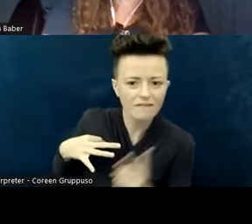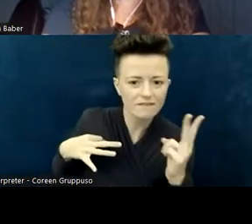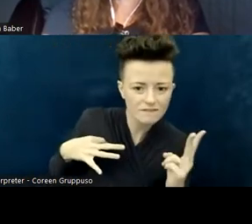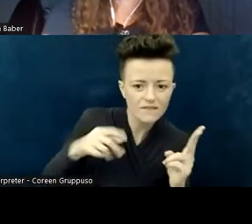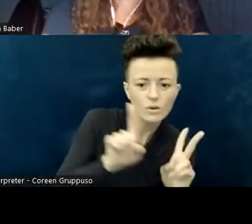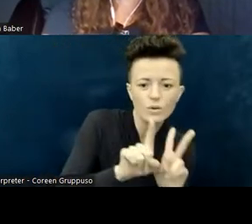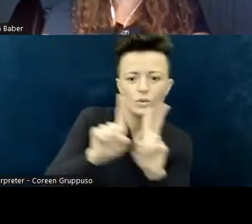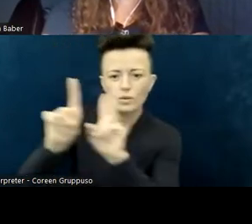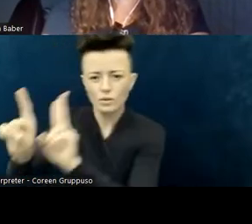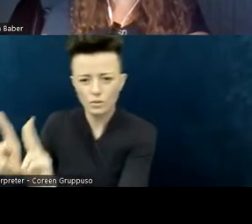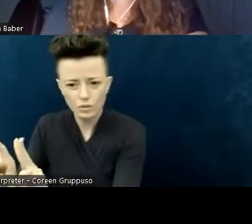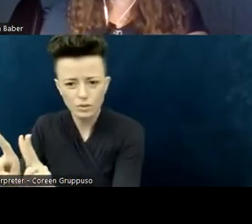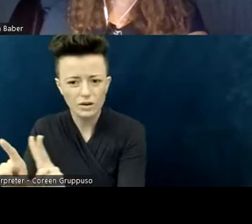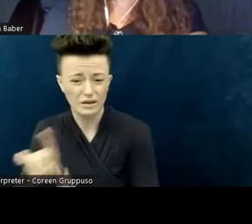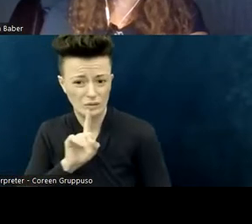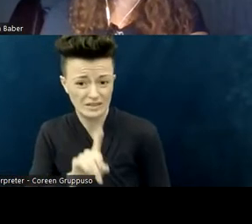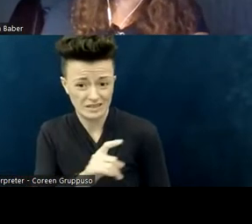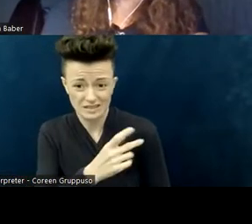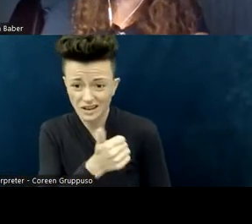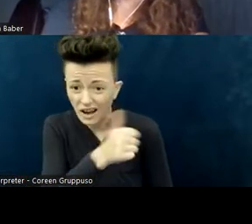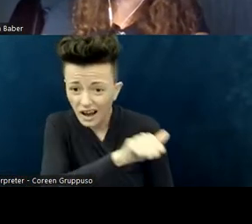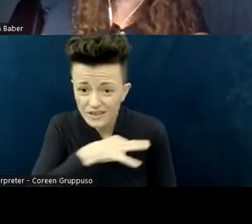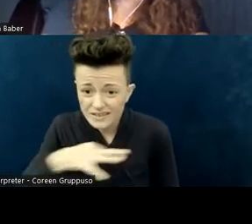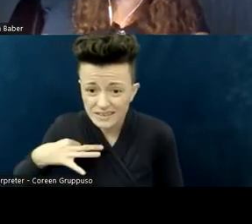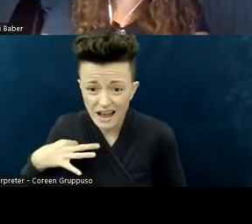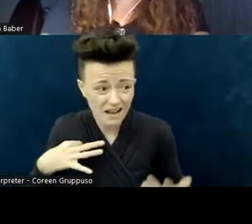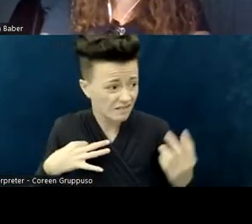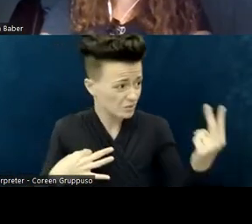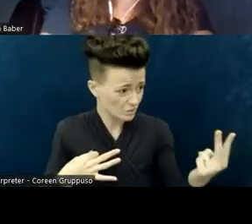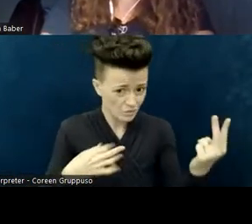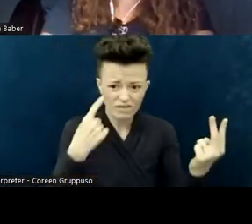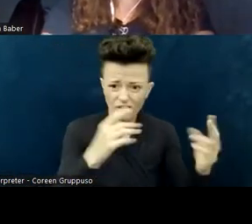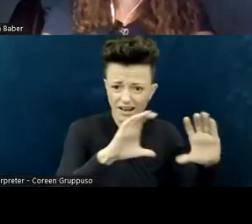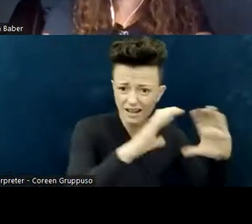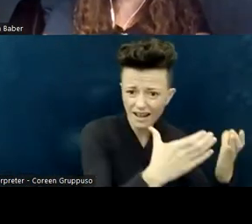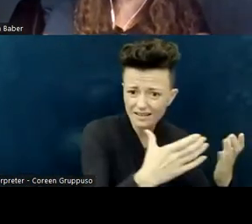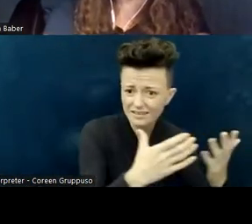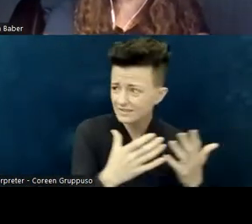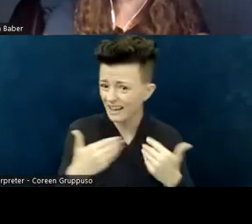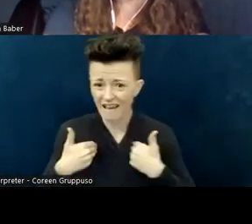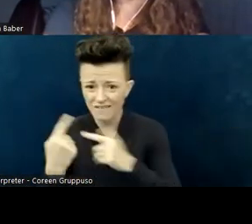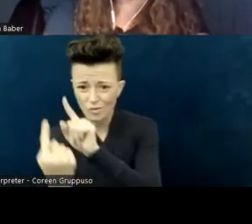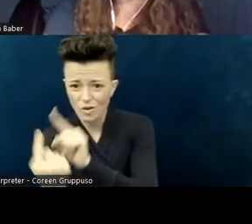So instead of that, I had the idea that you should have a sensory corner. I mean, it's not an original idea;